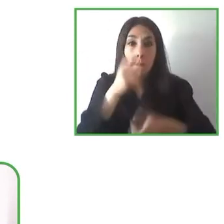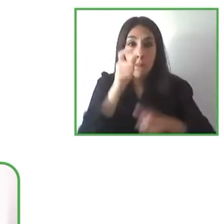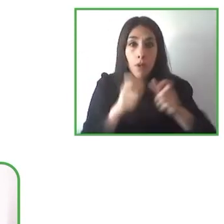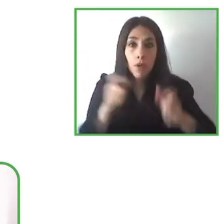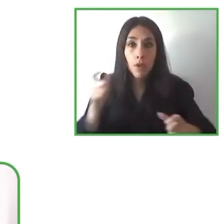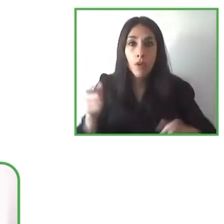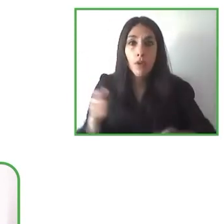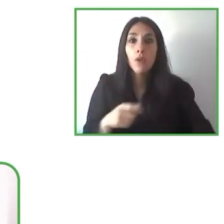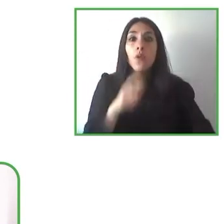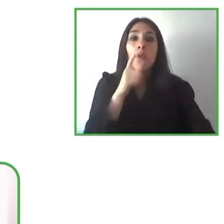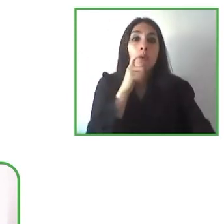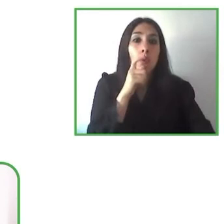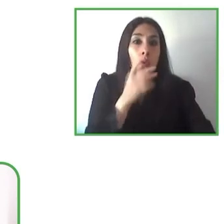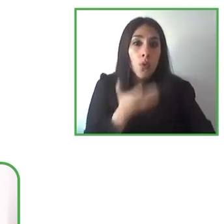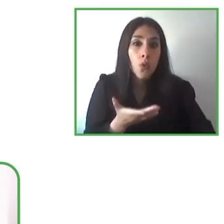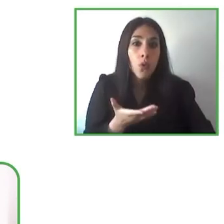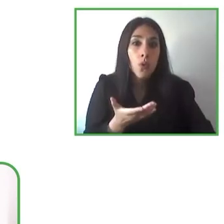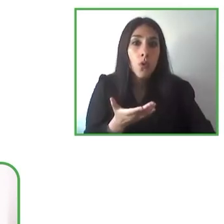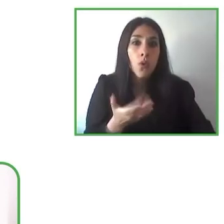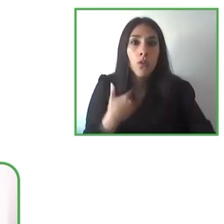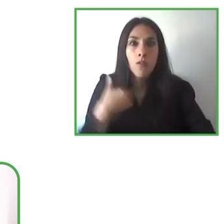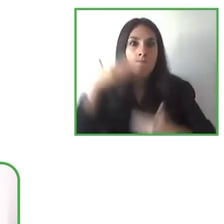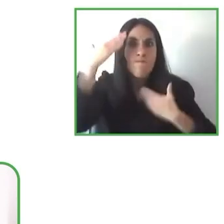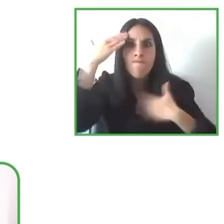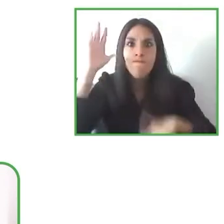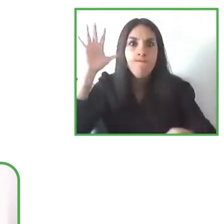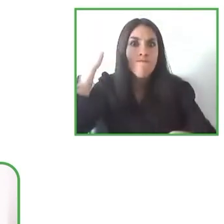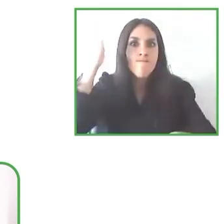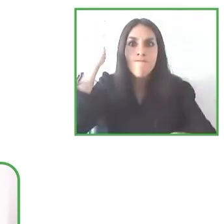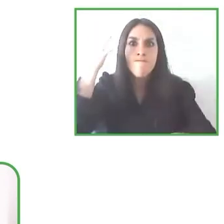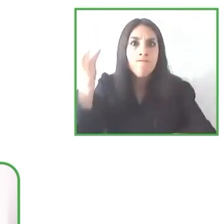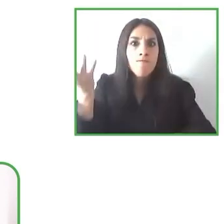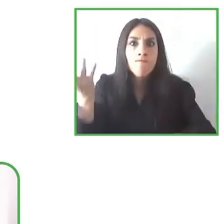that have very reduced movement in their hands,